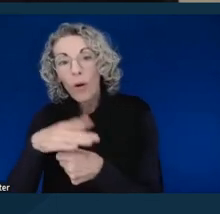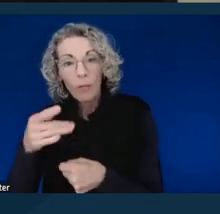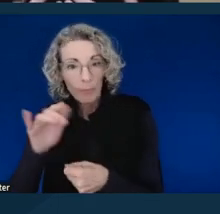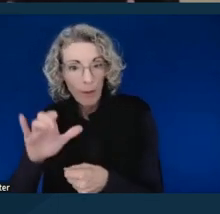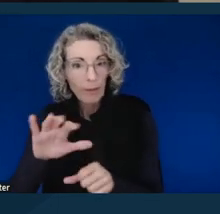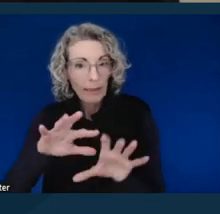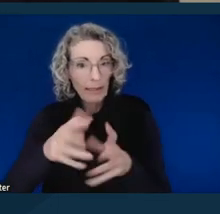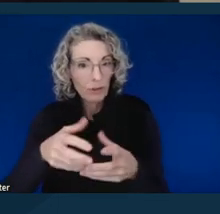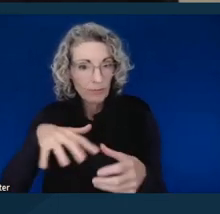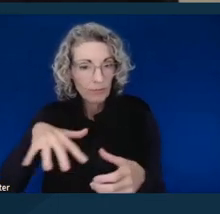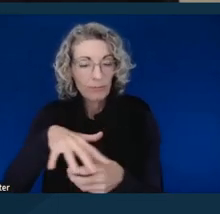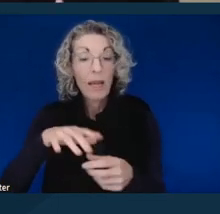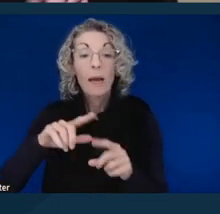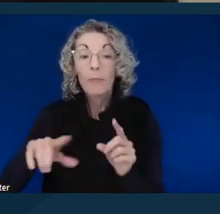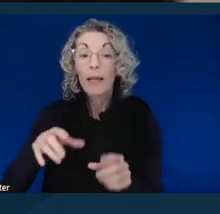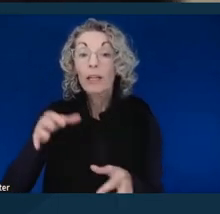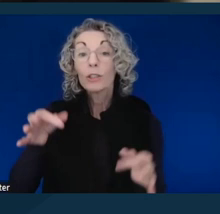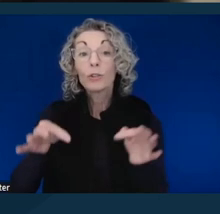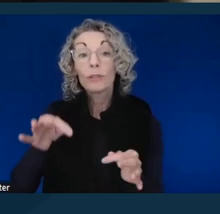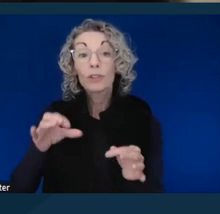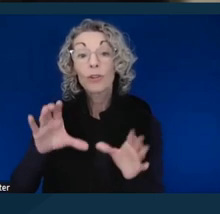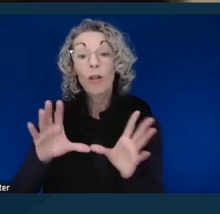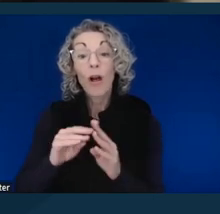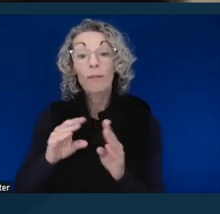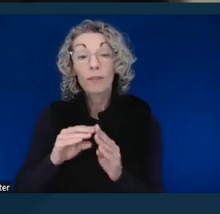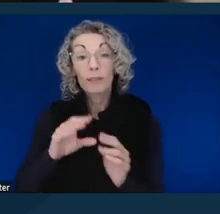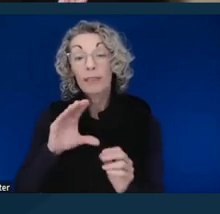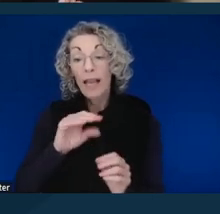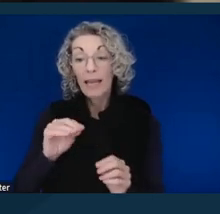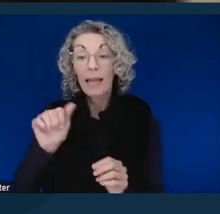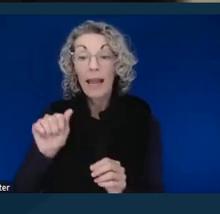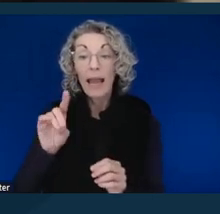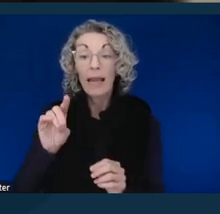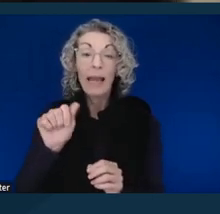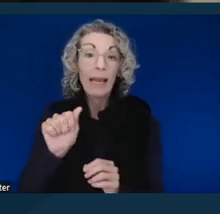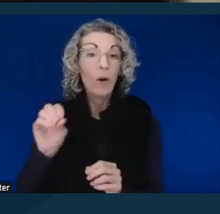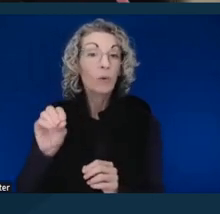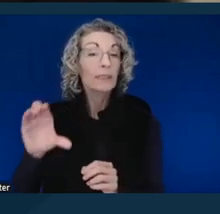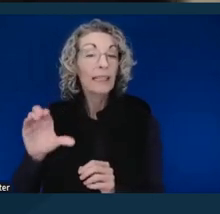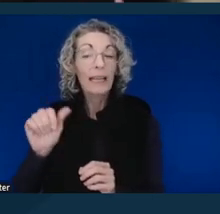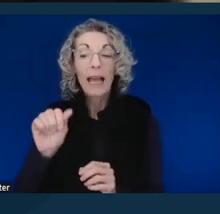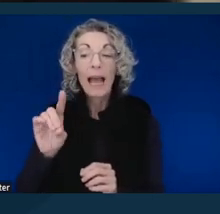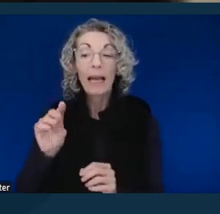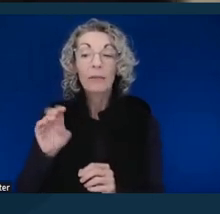But the Judicial Conference and the Administrative Office of the Courts has adopted a policy that all federal courts